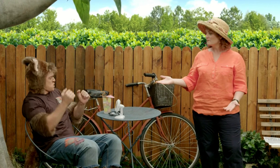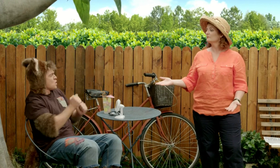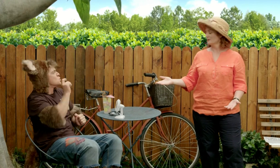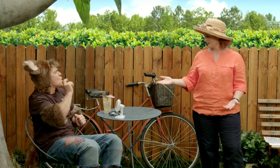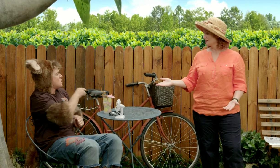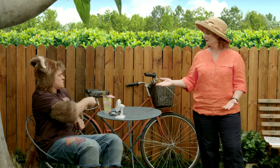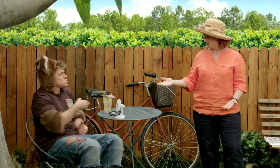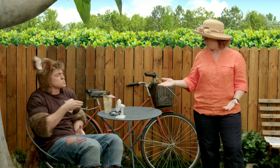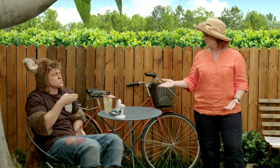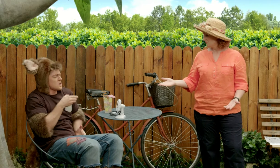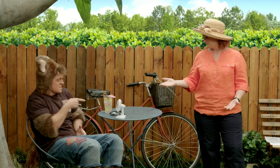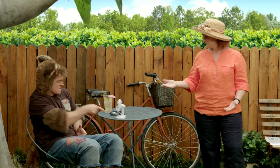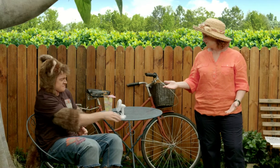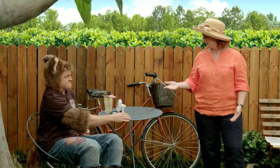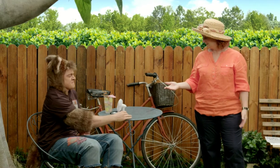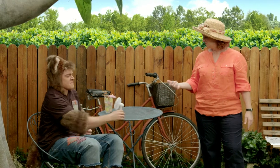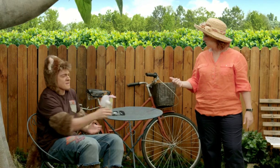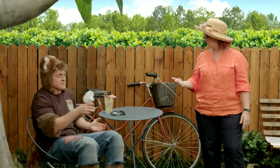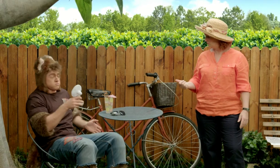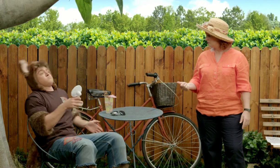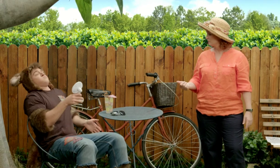my nice ice-cold water and my fan.